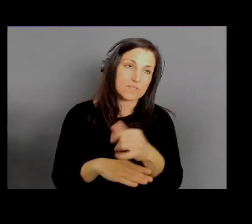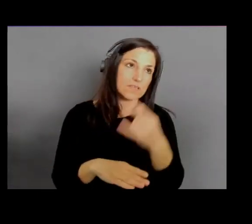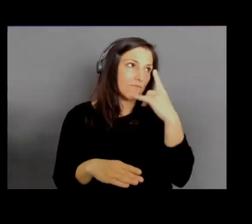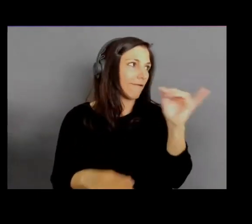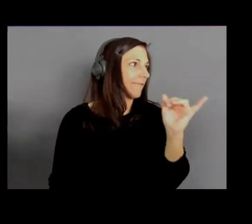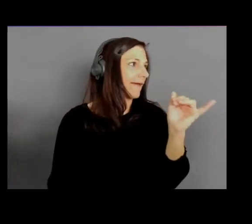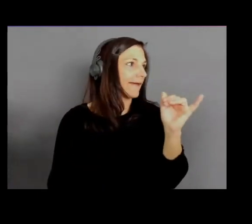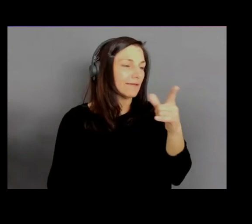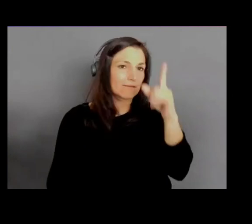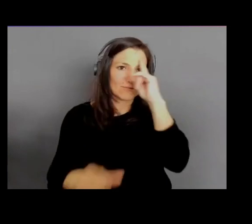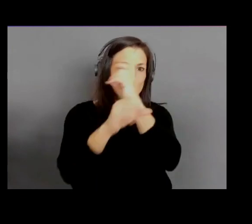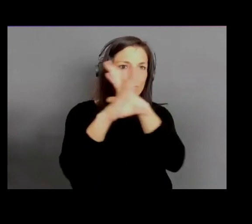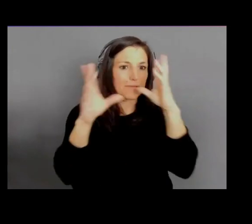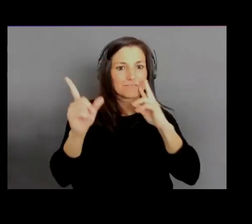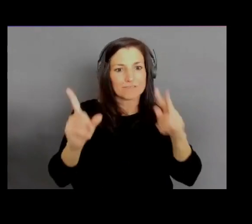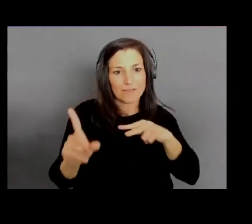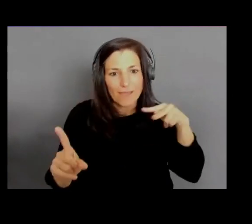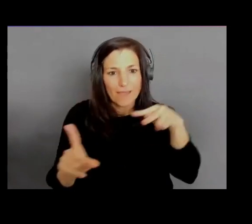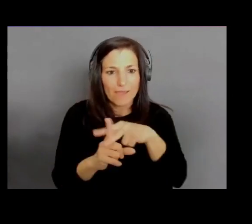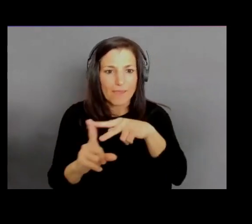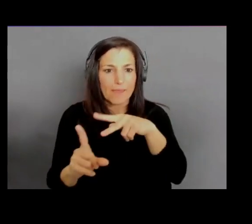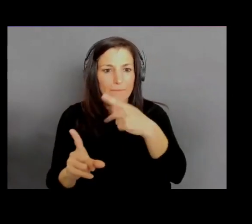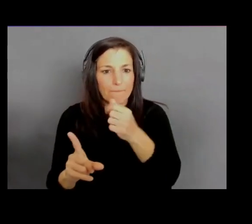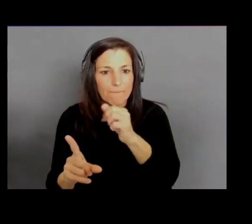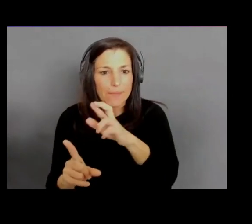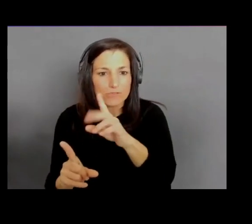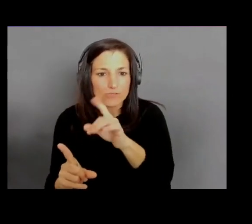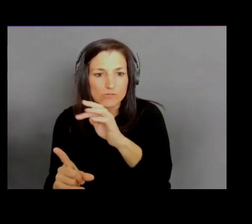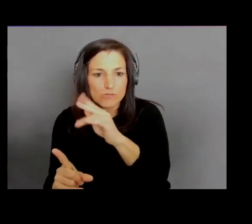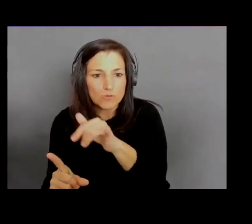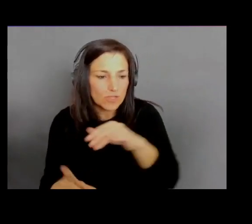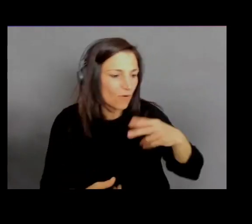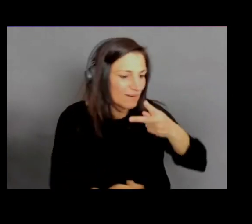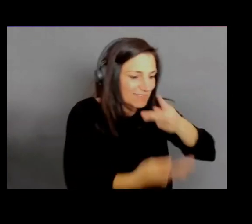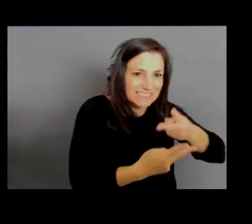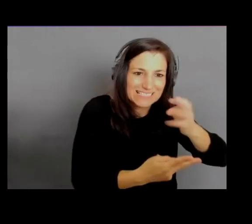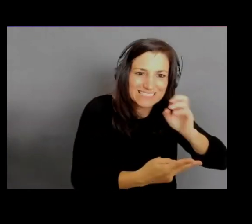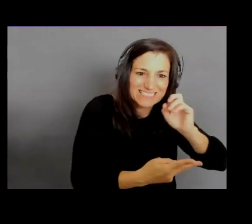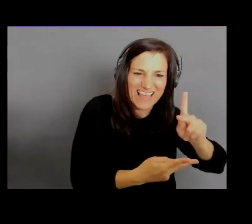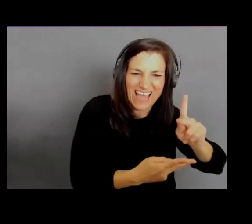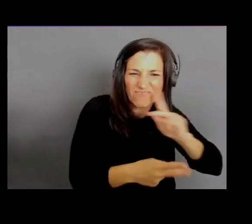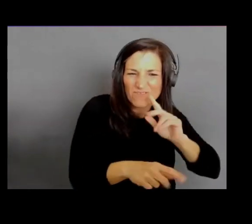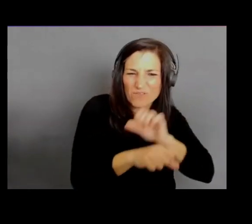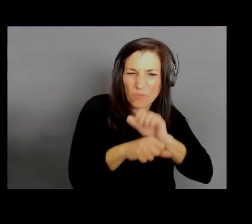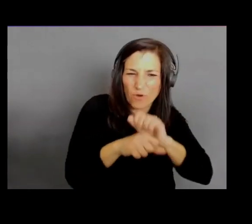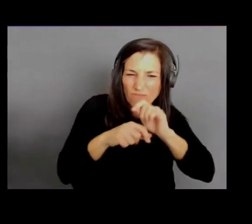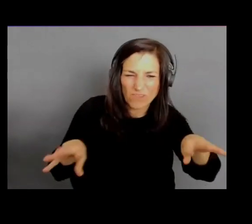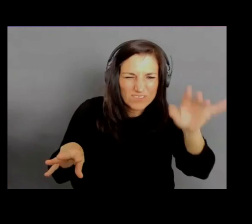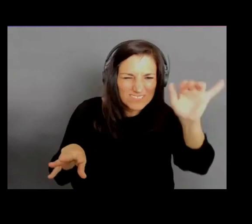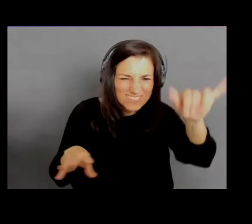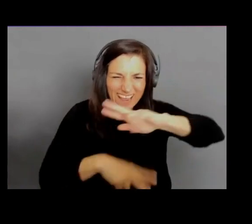to do incident response workflows, right? All those types of things. So we have, I don't know, I think last I saw,